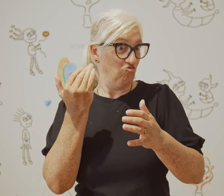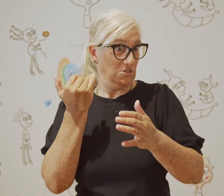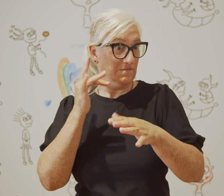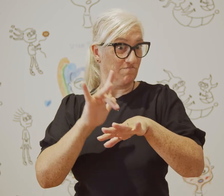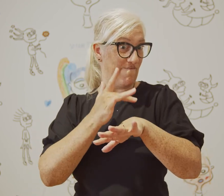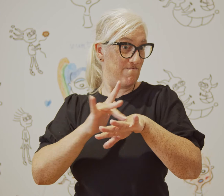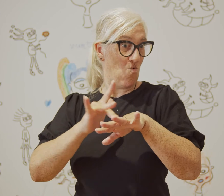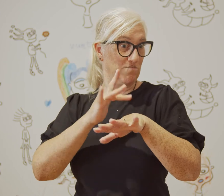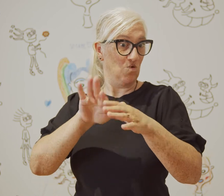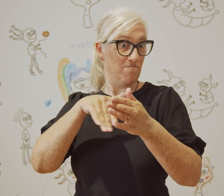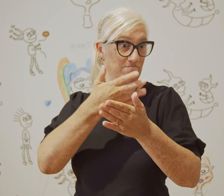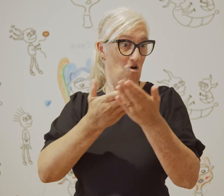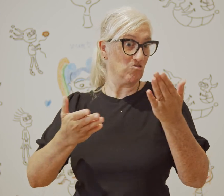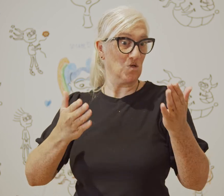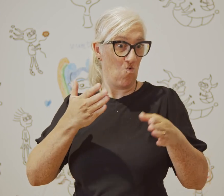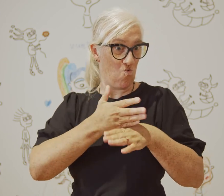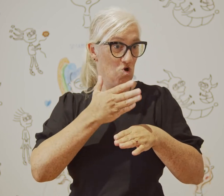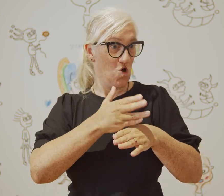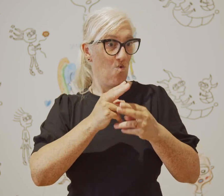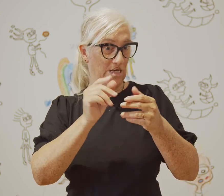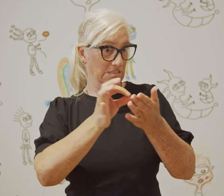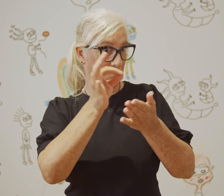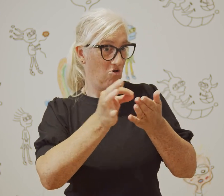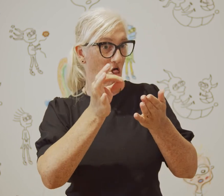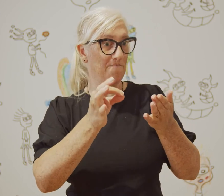My most recent work of projection on textiles has led me